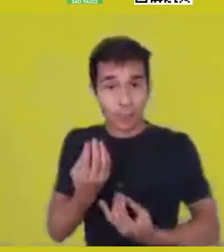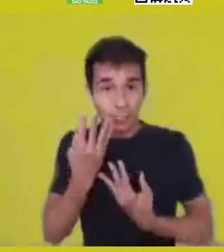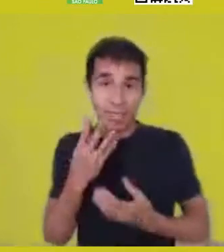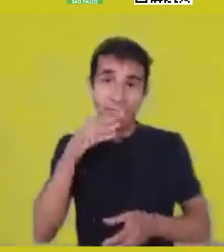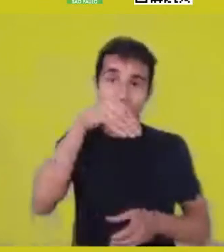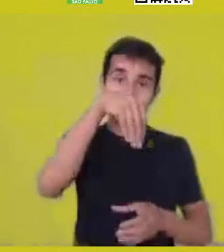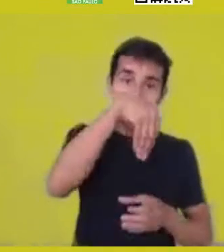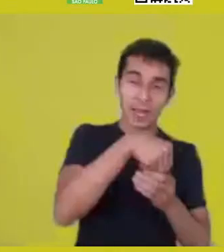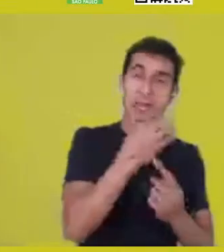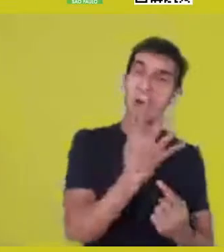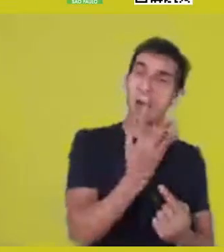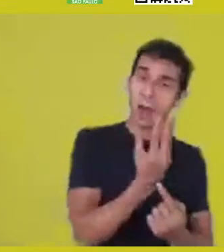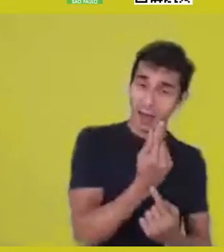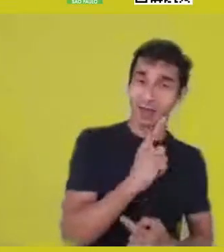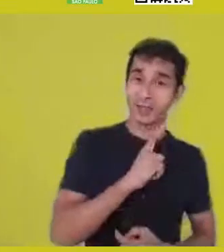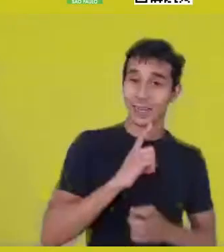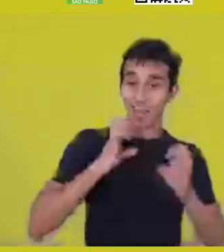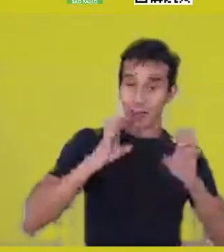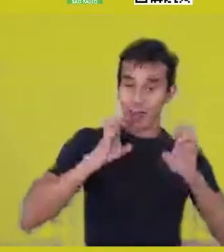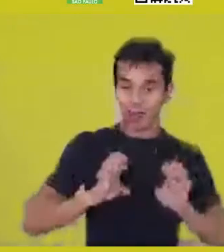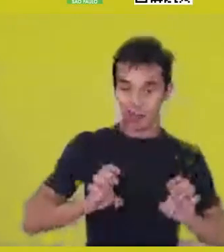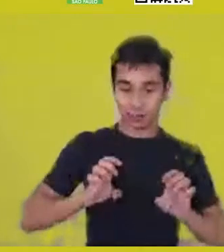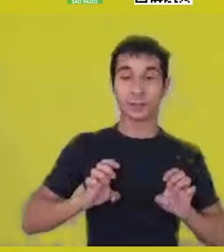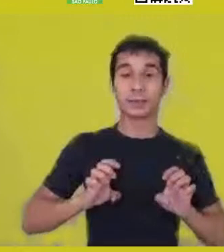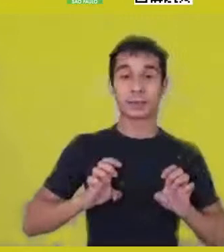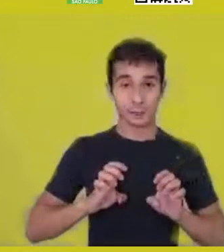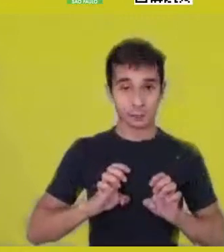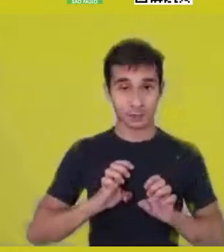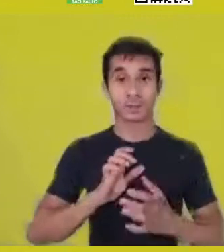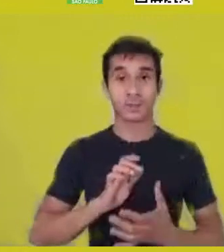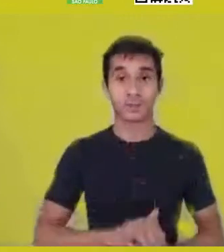All of those constructions contain “ethics”,